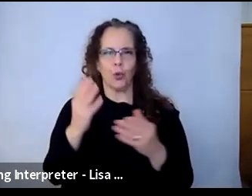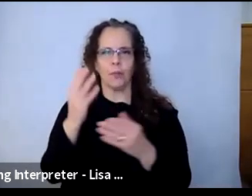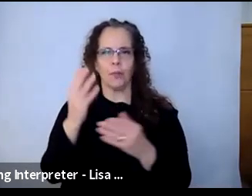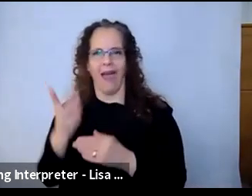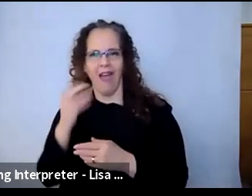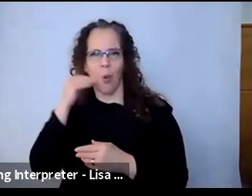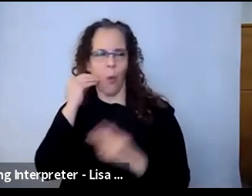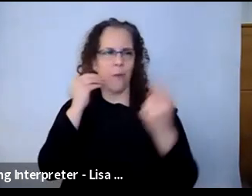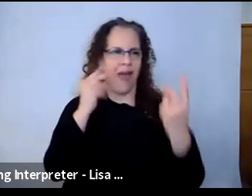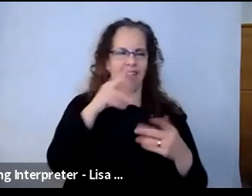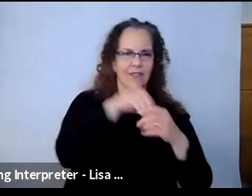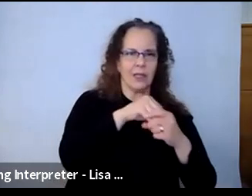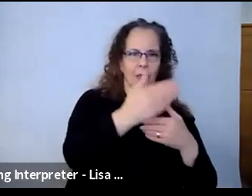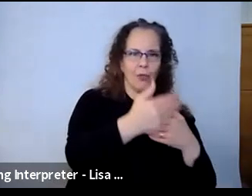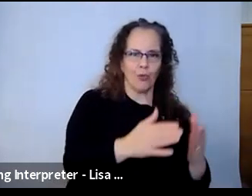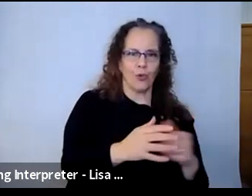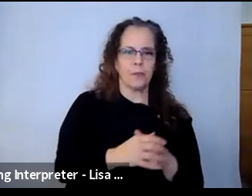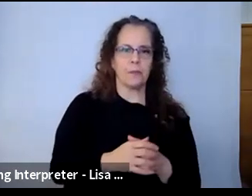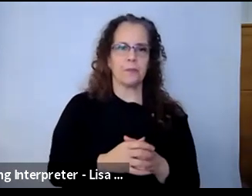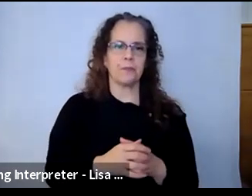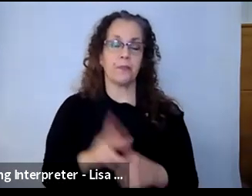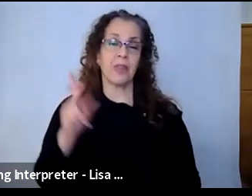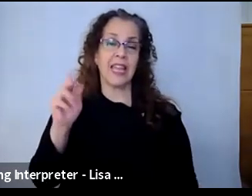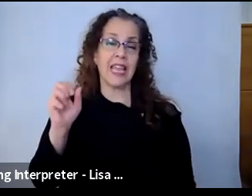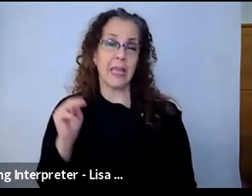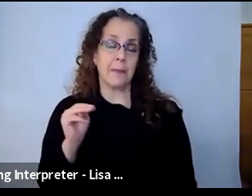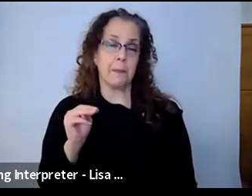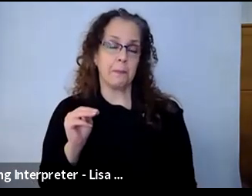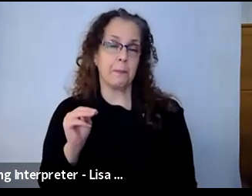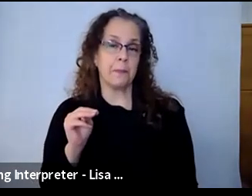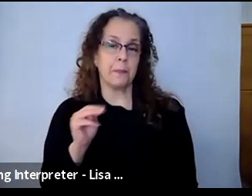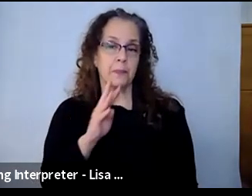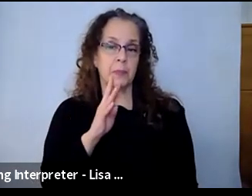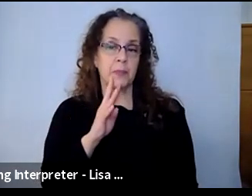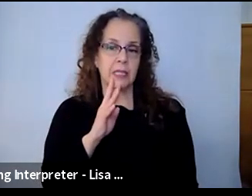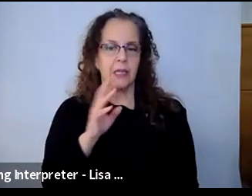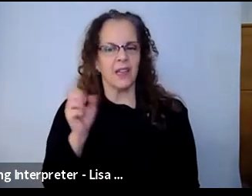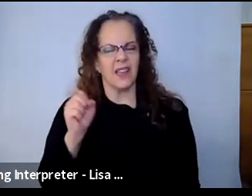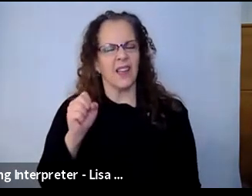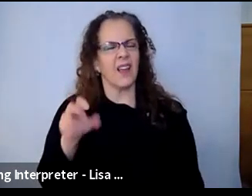Kim Grier-Martinez: Yeah, I mean, just to chime off of that a little bit, too, just in terms of my experience of having a